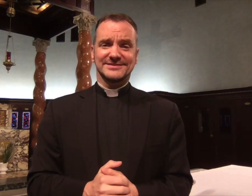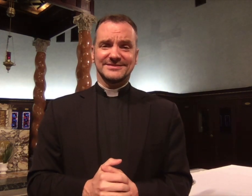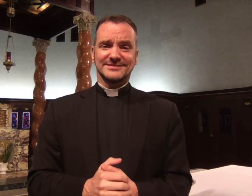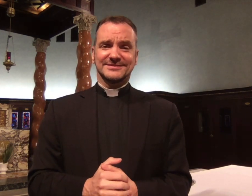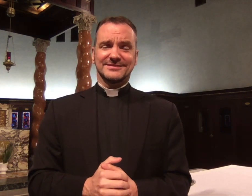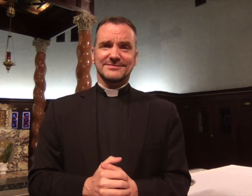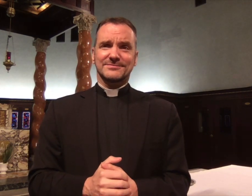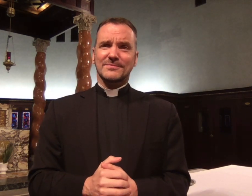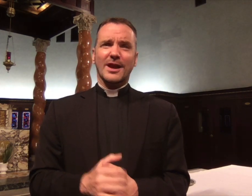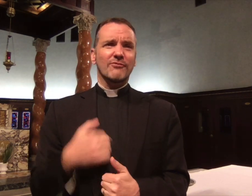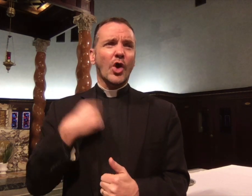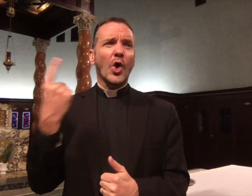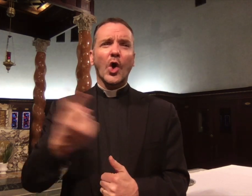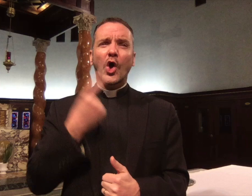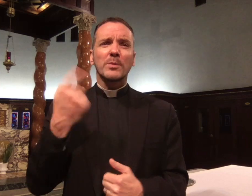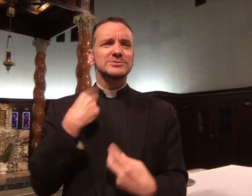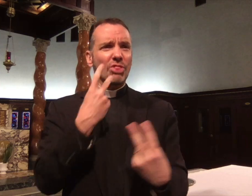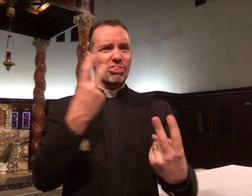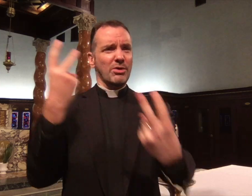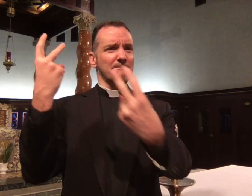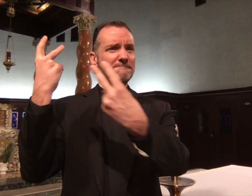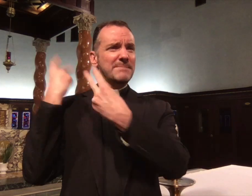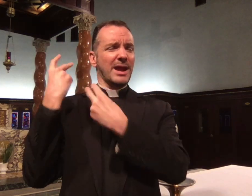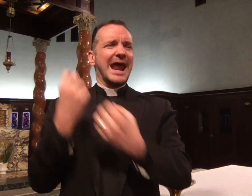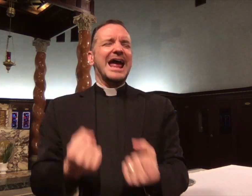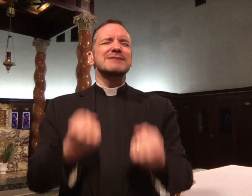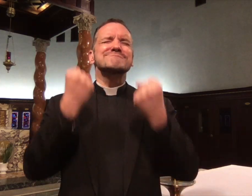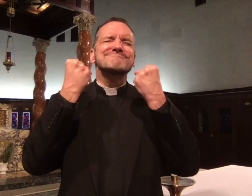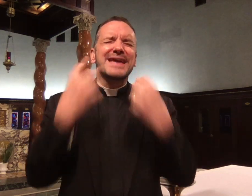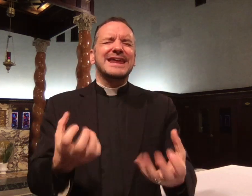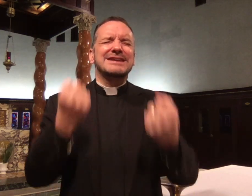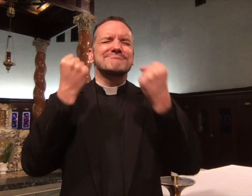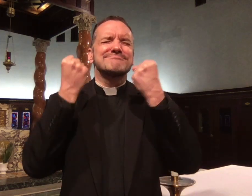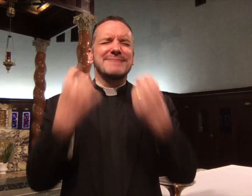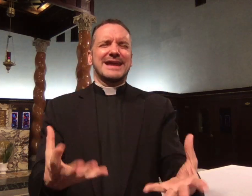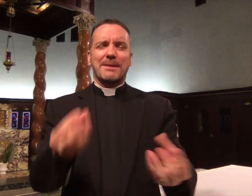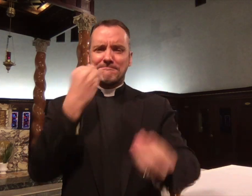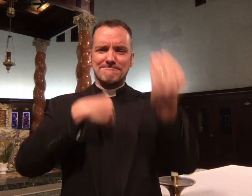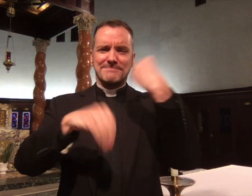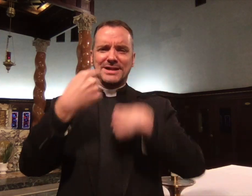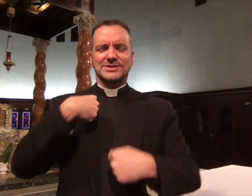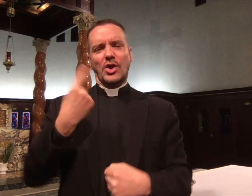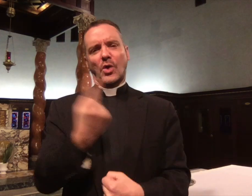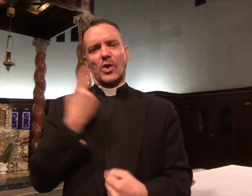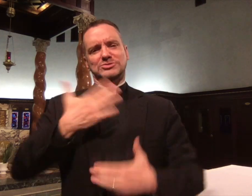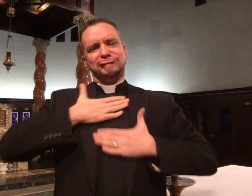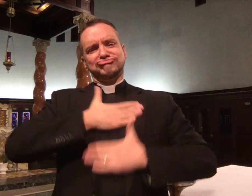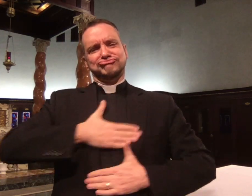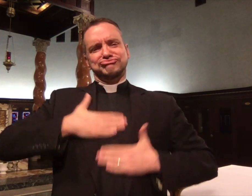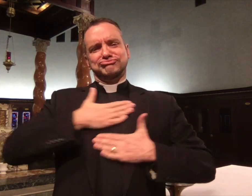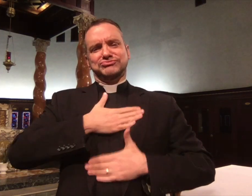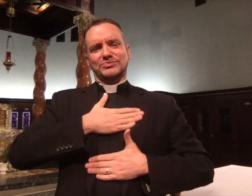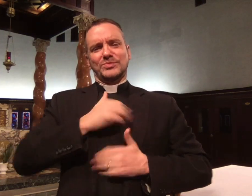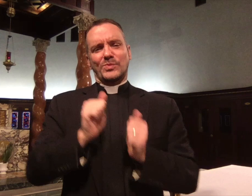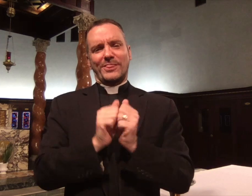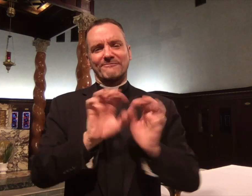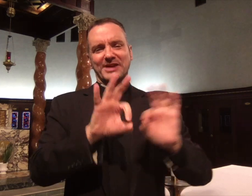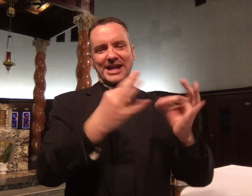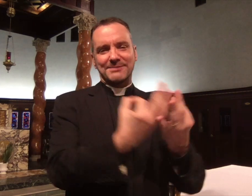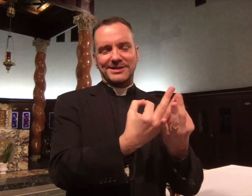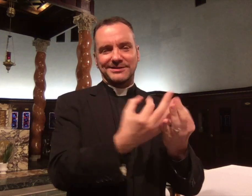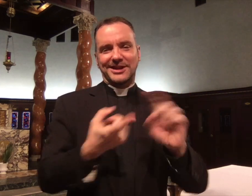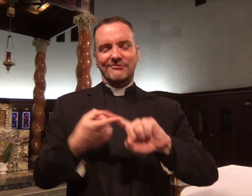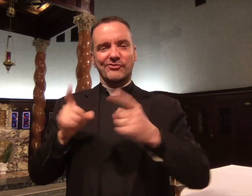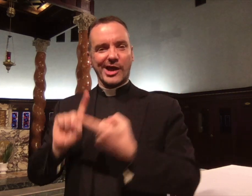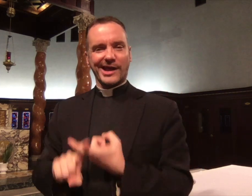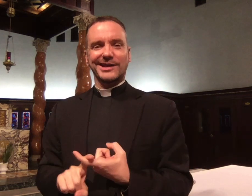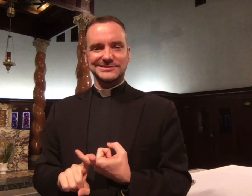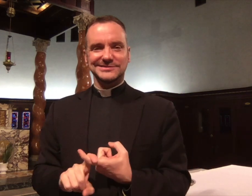As I look back on the many meals